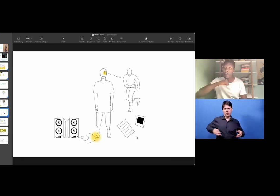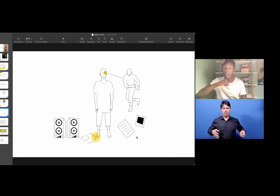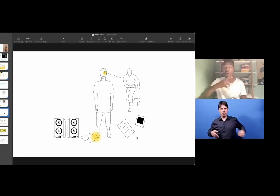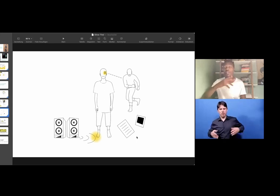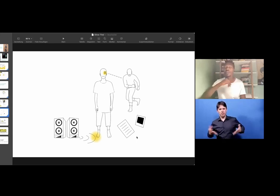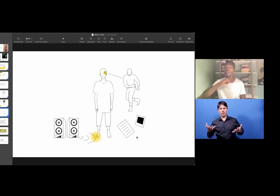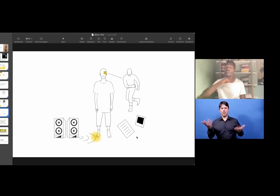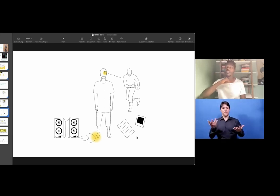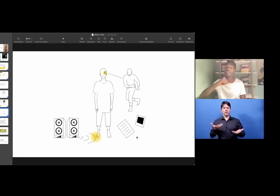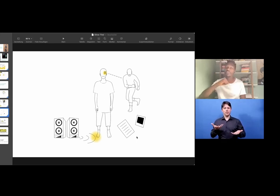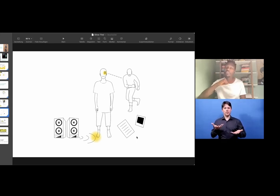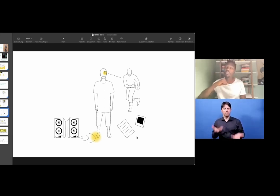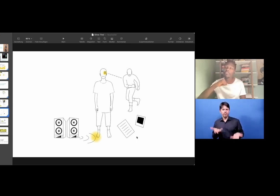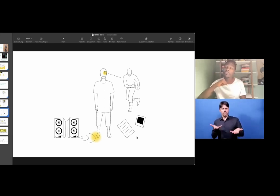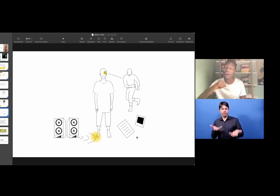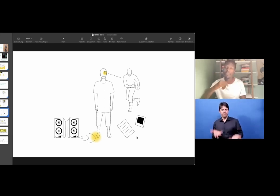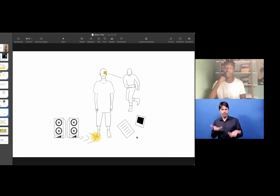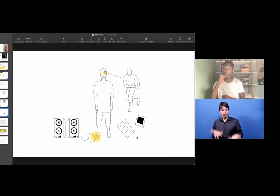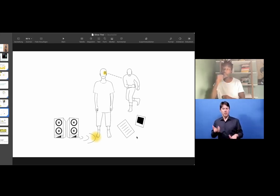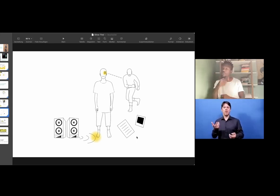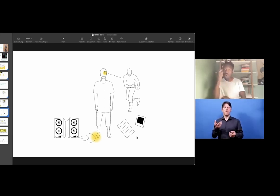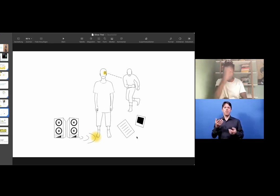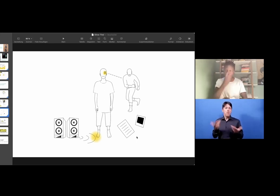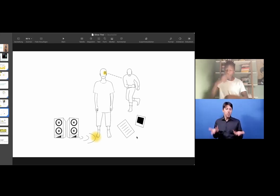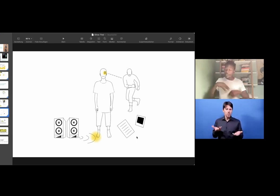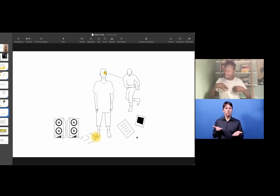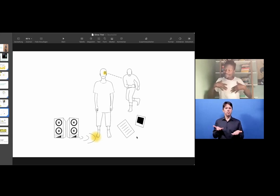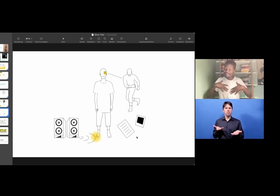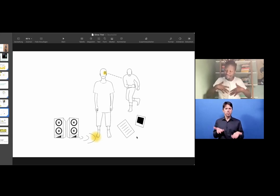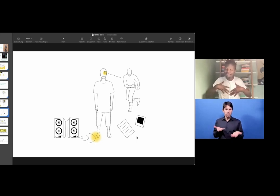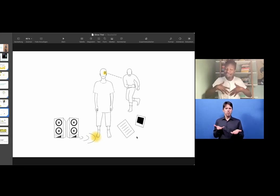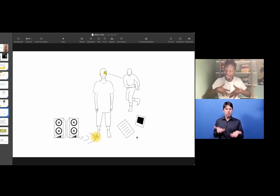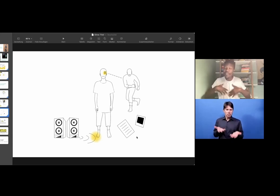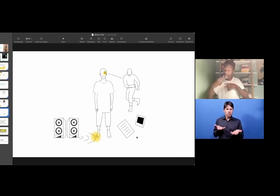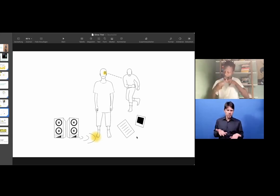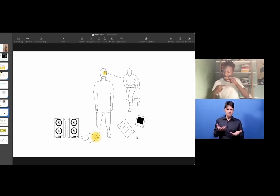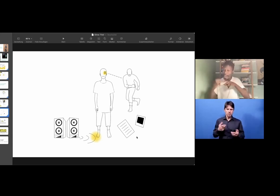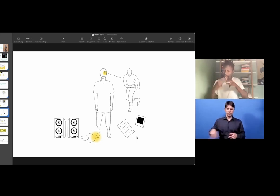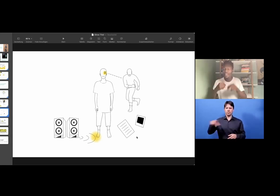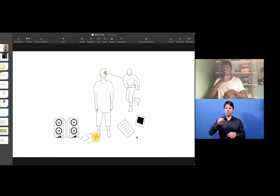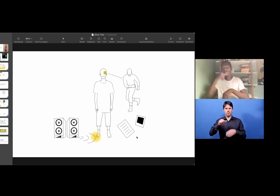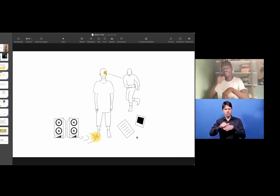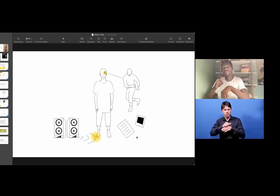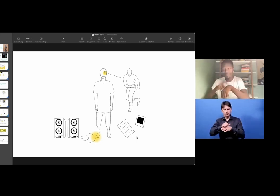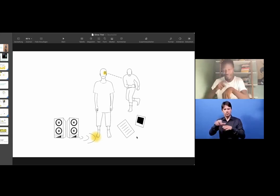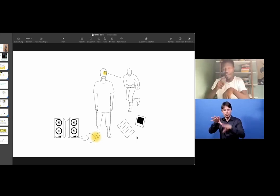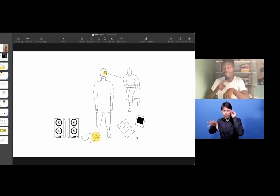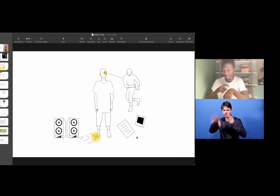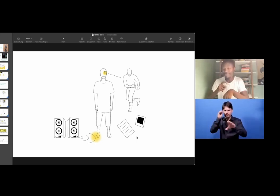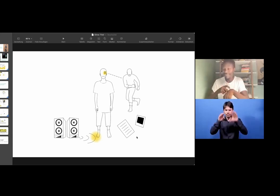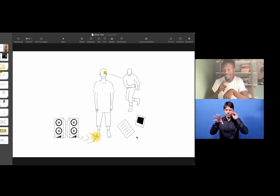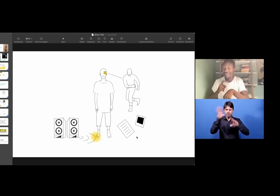And I learned that there is different, you know, speeds of rhythm, different tacts.